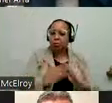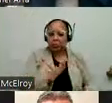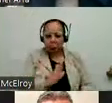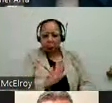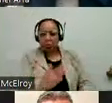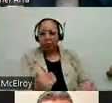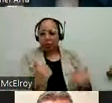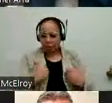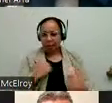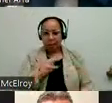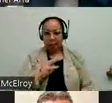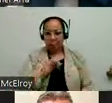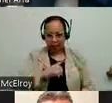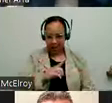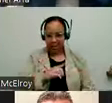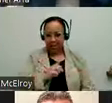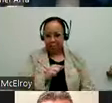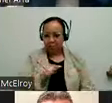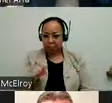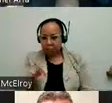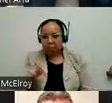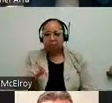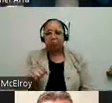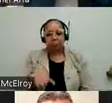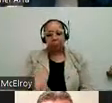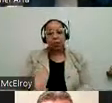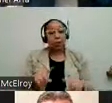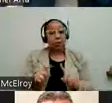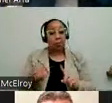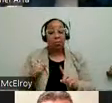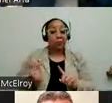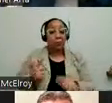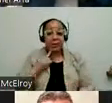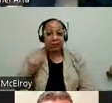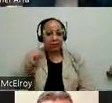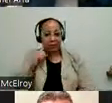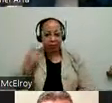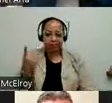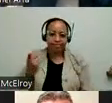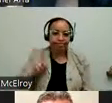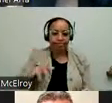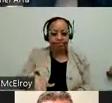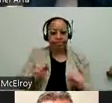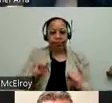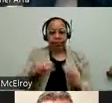OPDs around the country. But I was the first deaf person to step into this